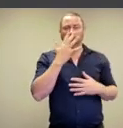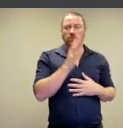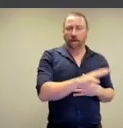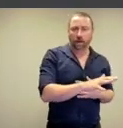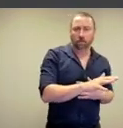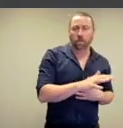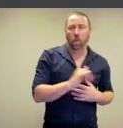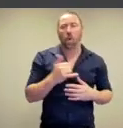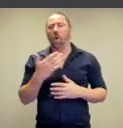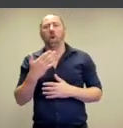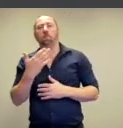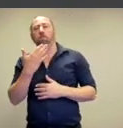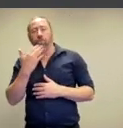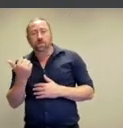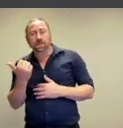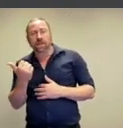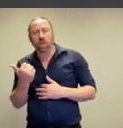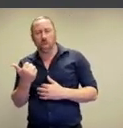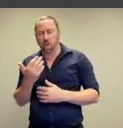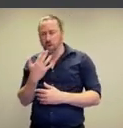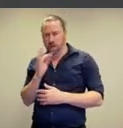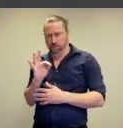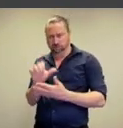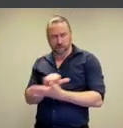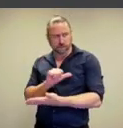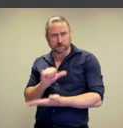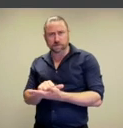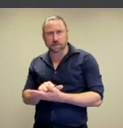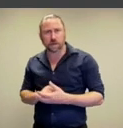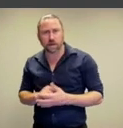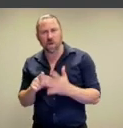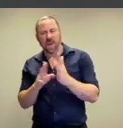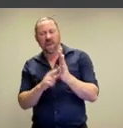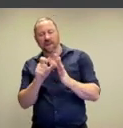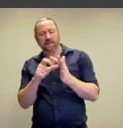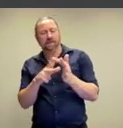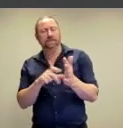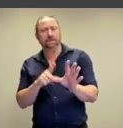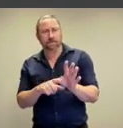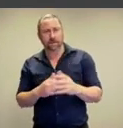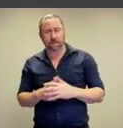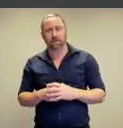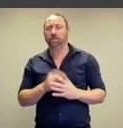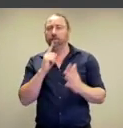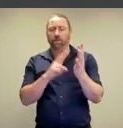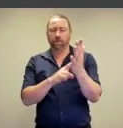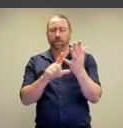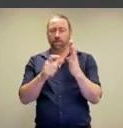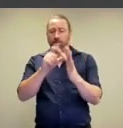shame or beauty and indecency.